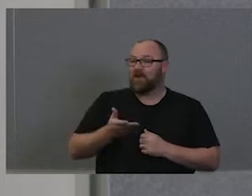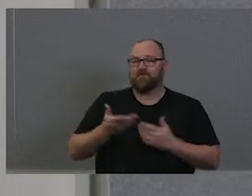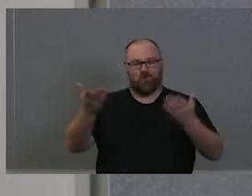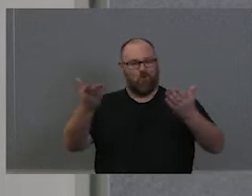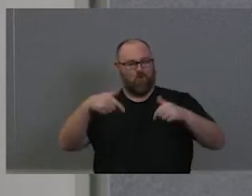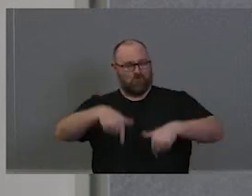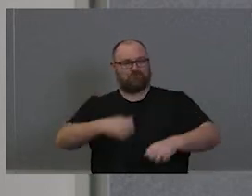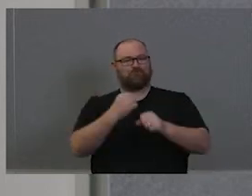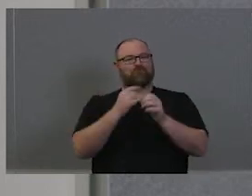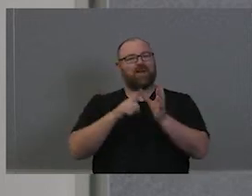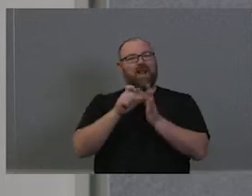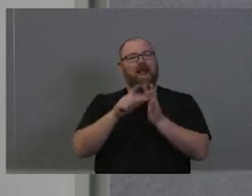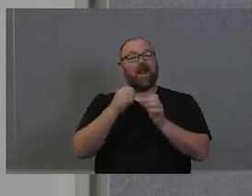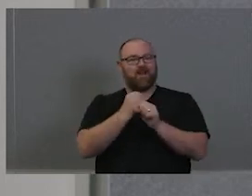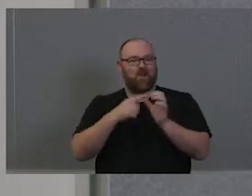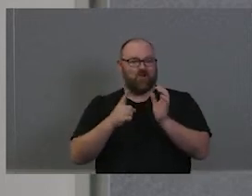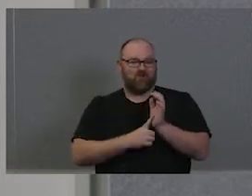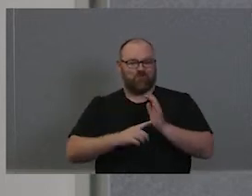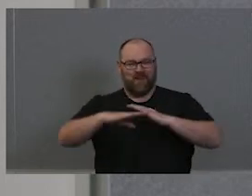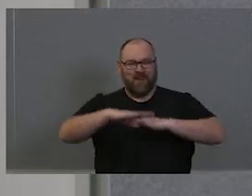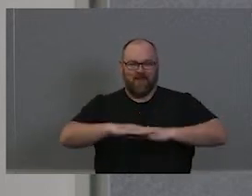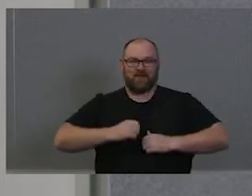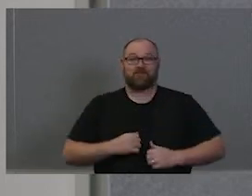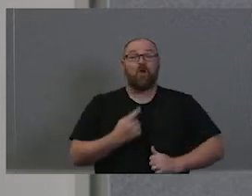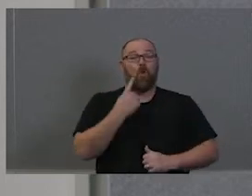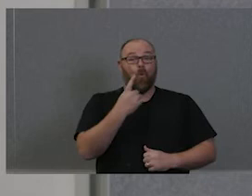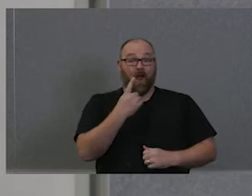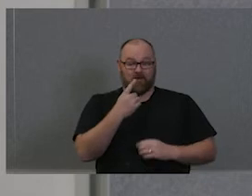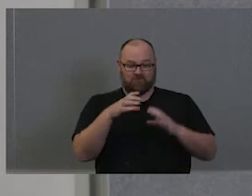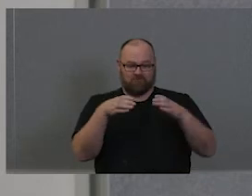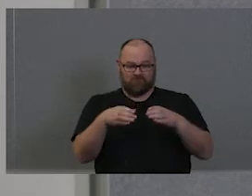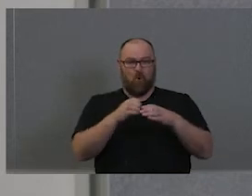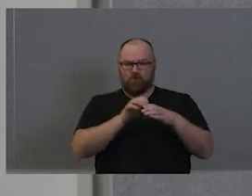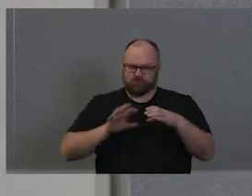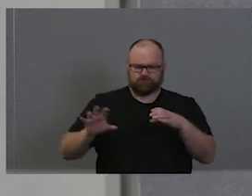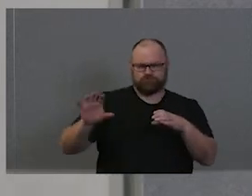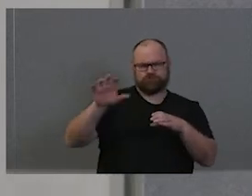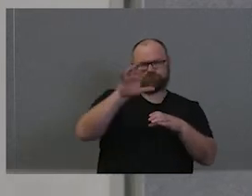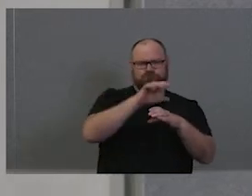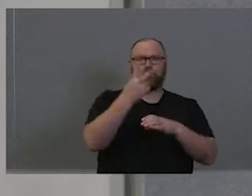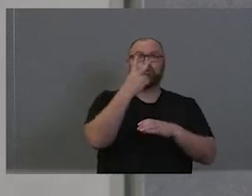And the Gadigal Clan is one of 29 that makes up the Eora Nation.